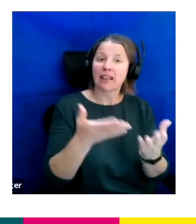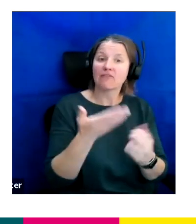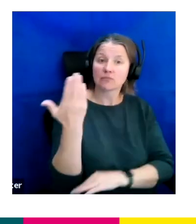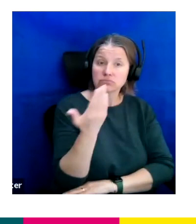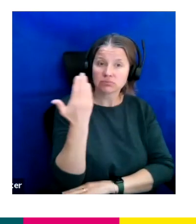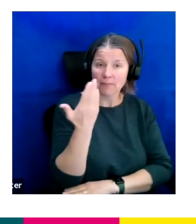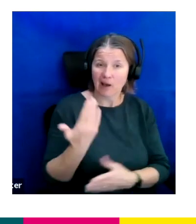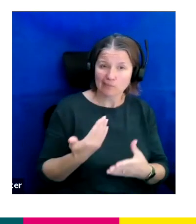accessibility across the business.